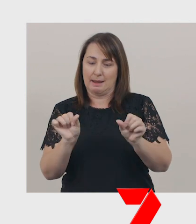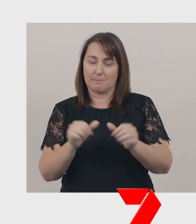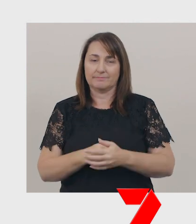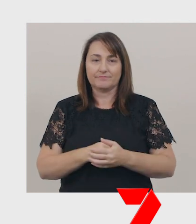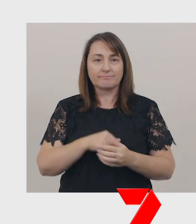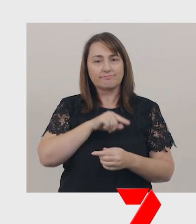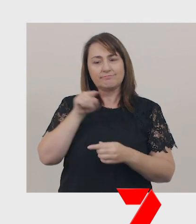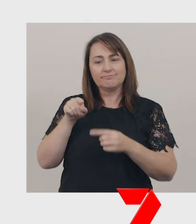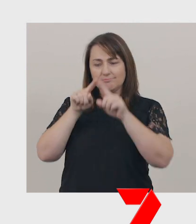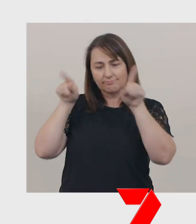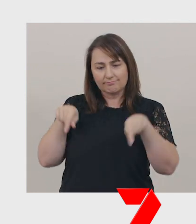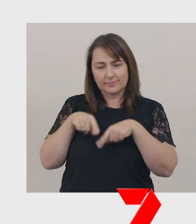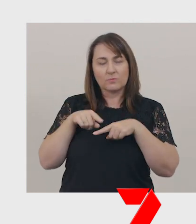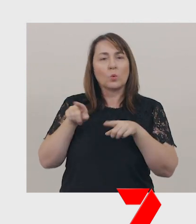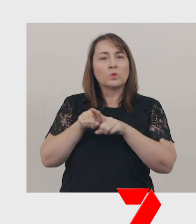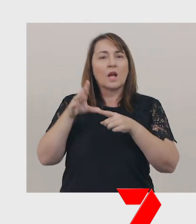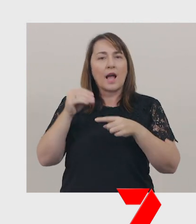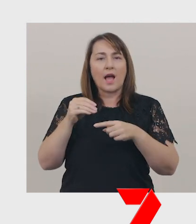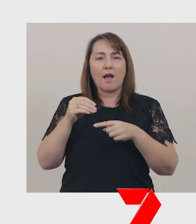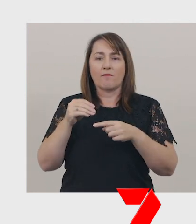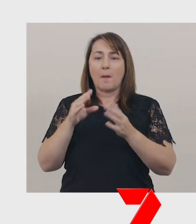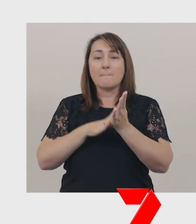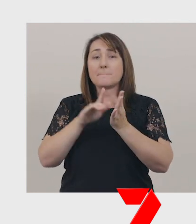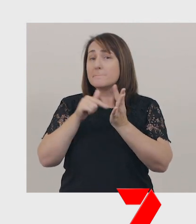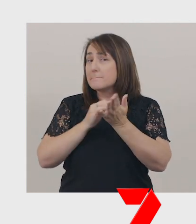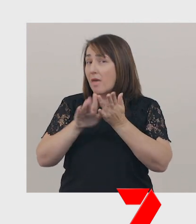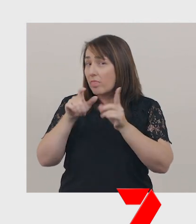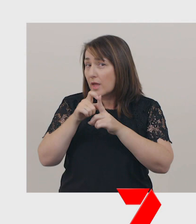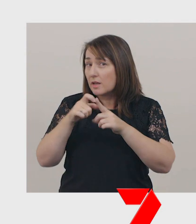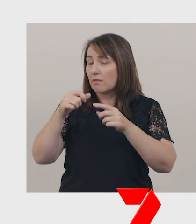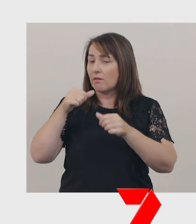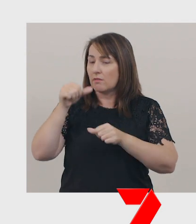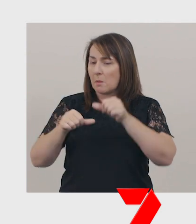which is a series of ordered steps or instructions that are often numbered.